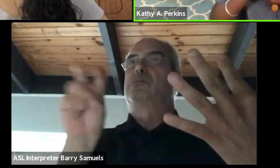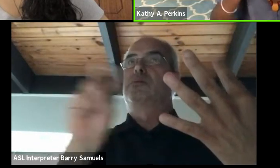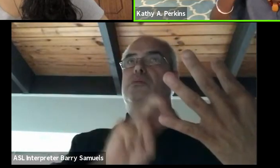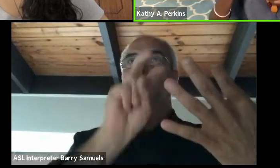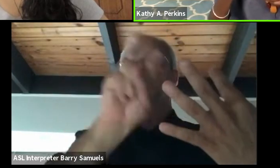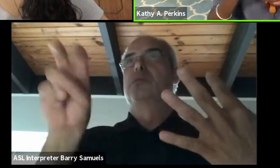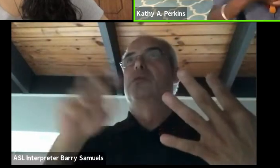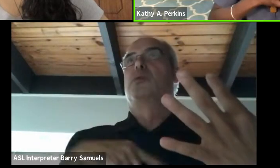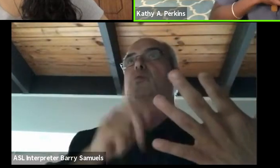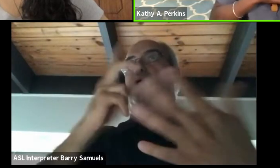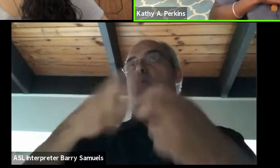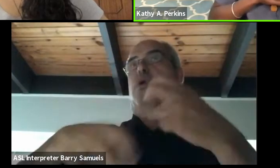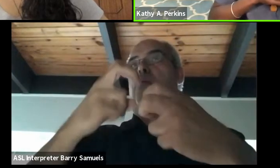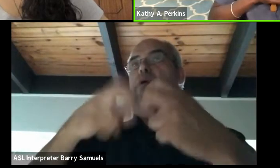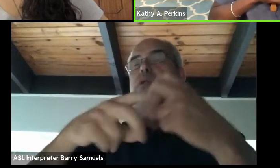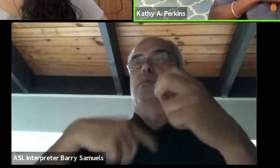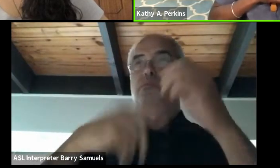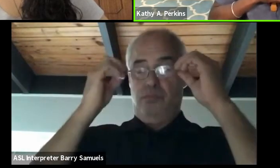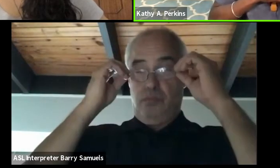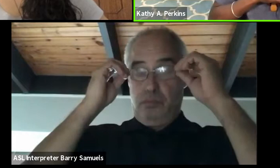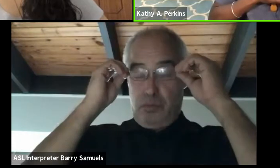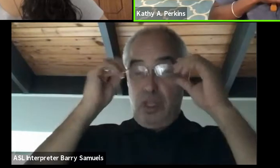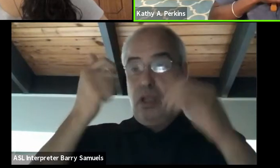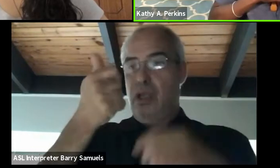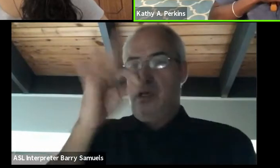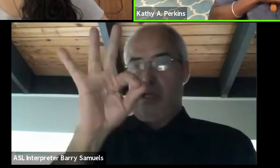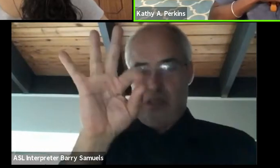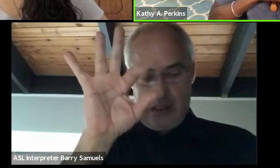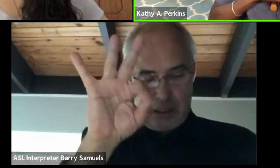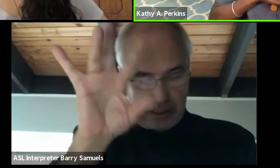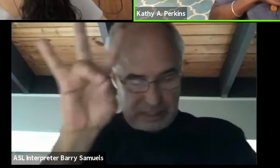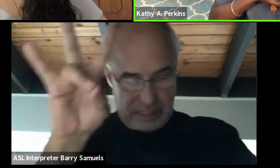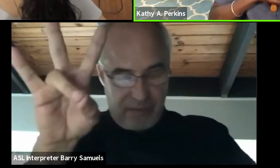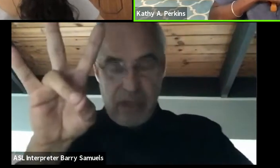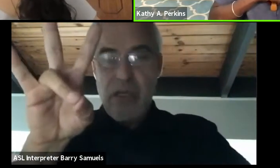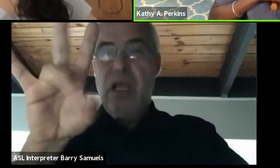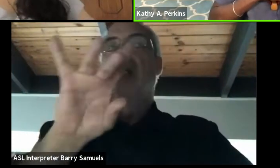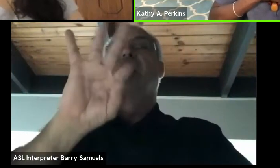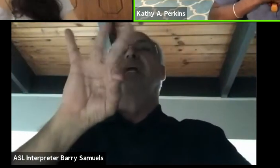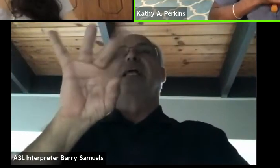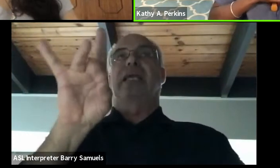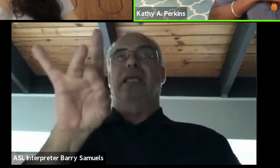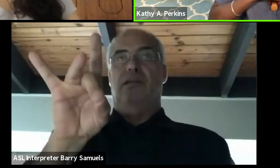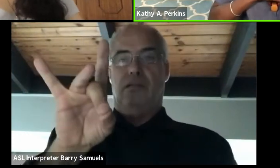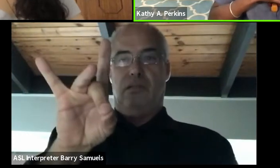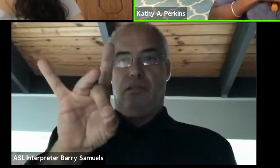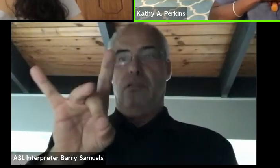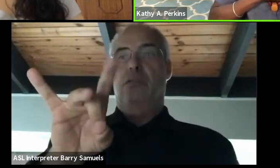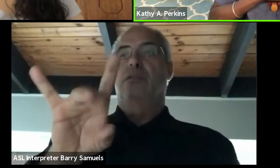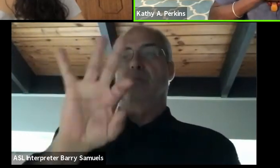And that's when I met Goretti in '97 or '98. And she talked about that issue